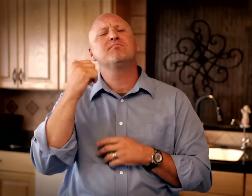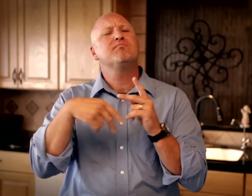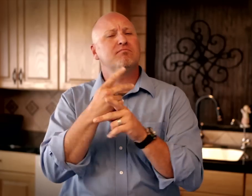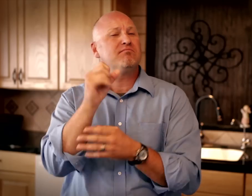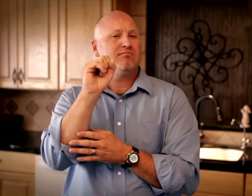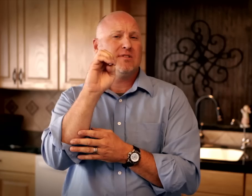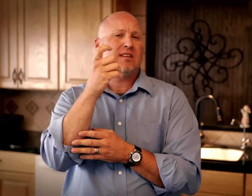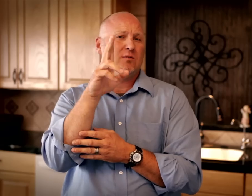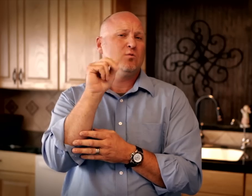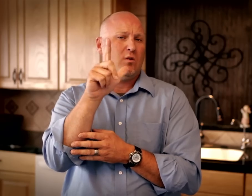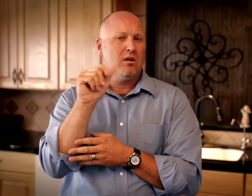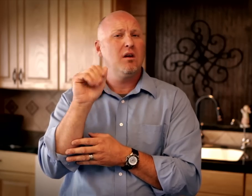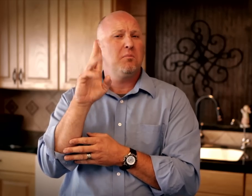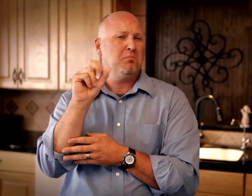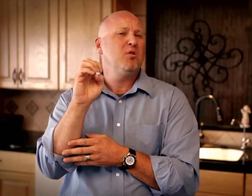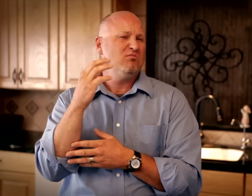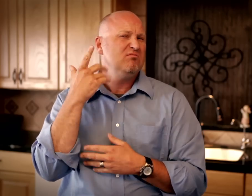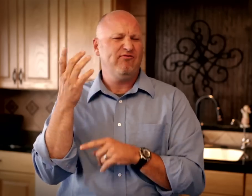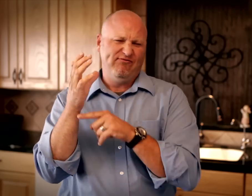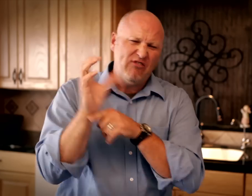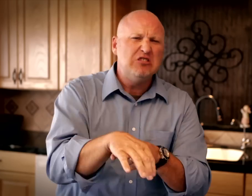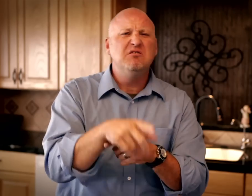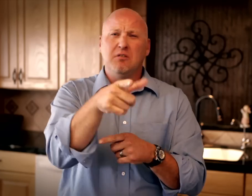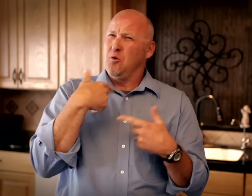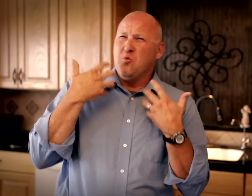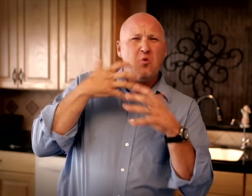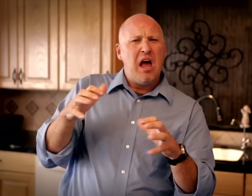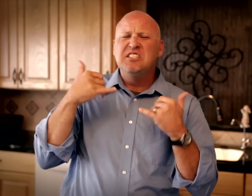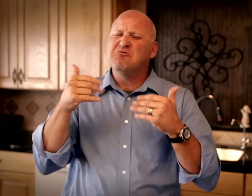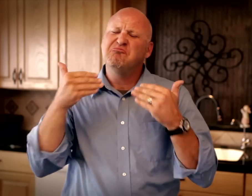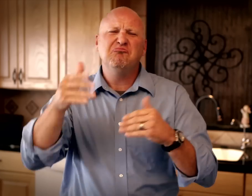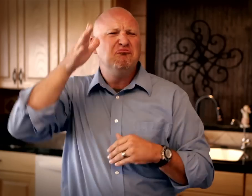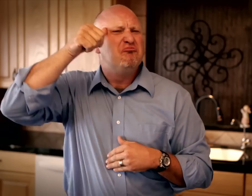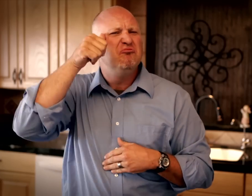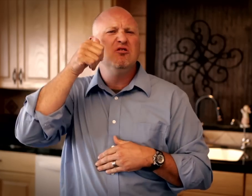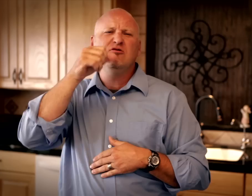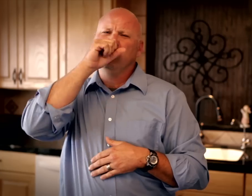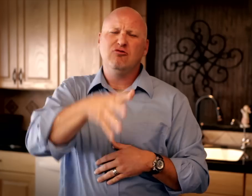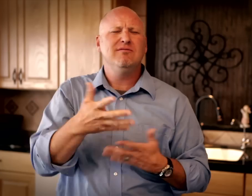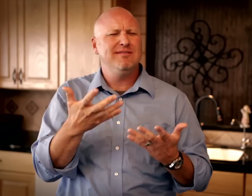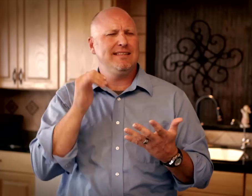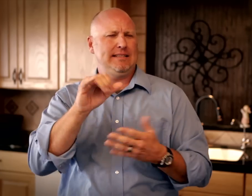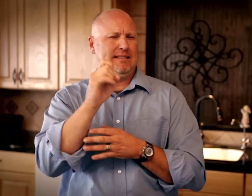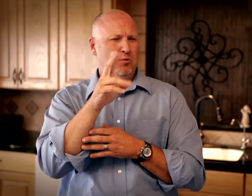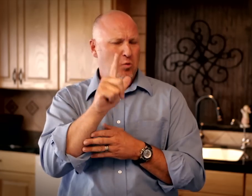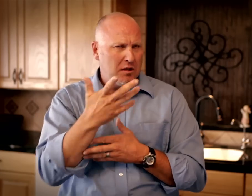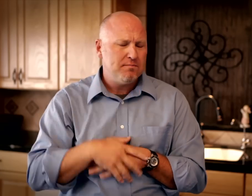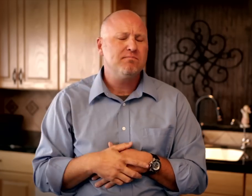Sexual Abuse includes forcing you to do any sexual actions when you don't want to do it.